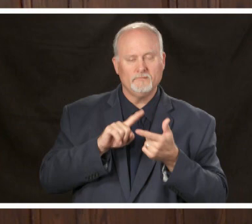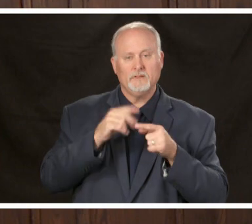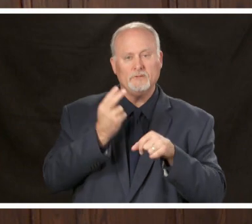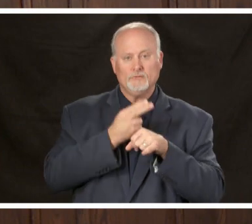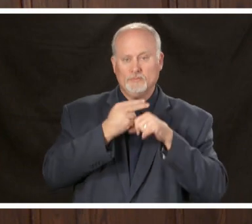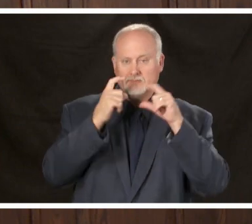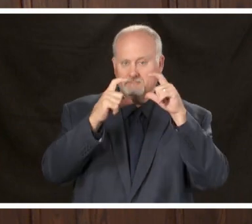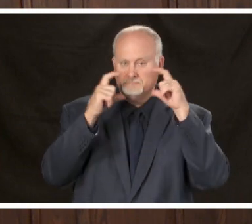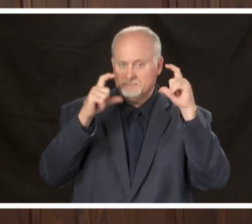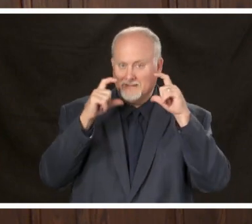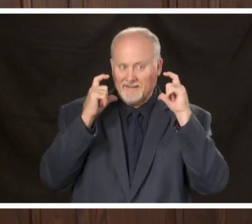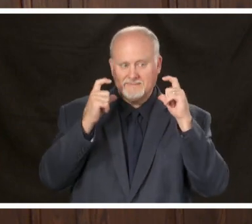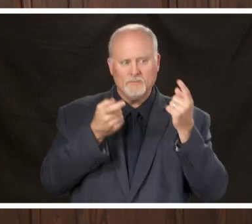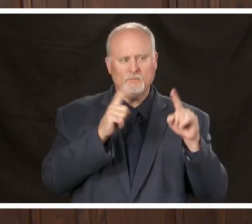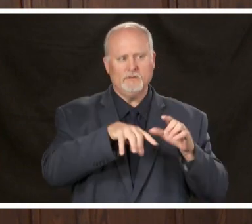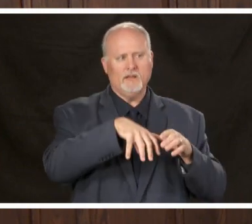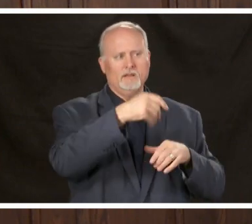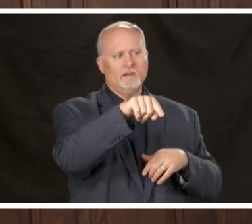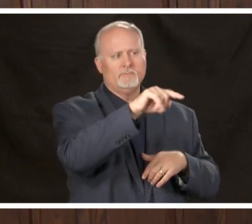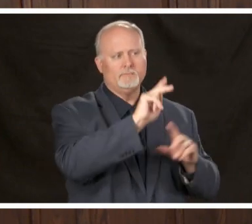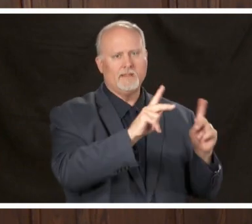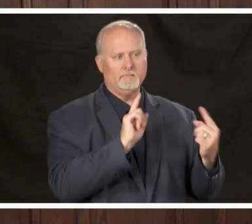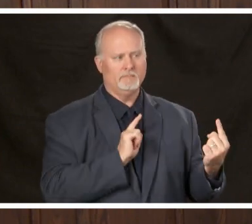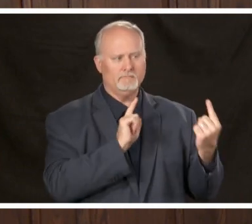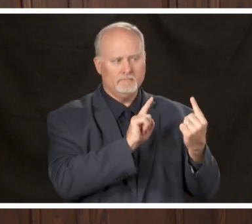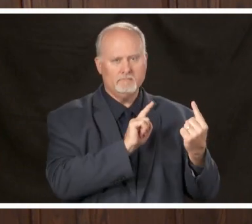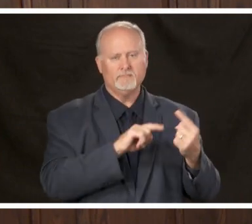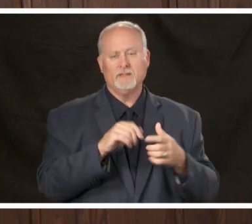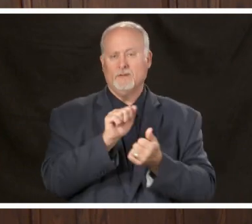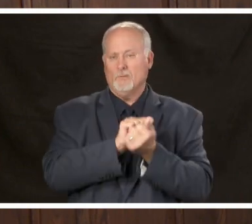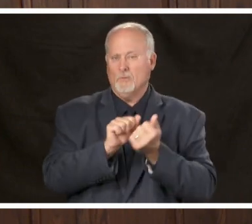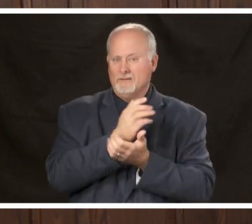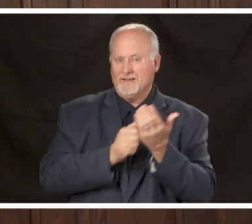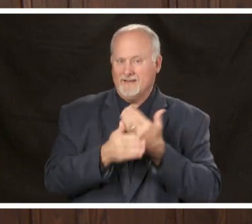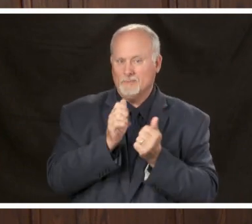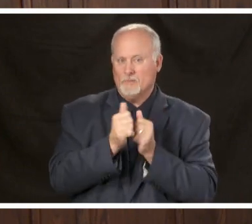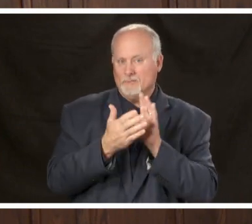people from other households wash your hands frequently with soap or hand since